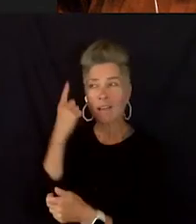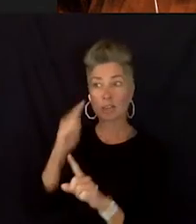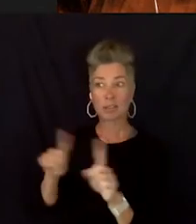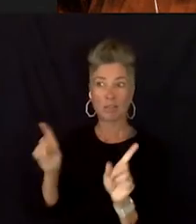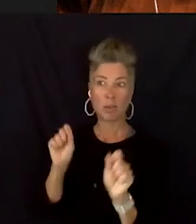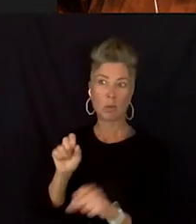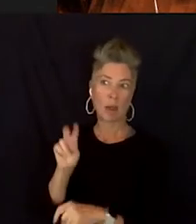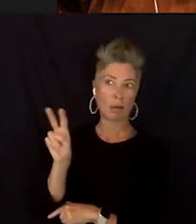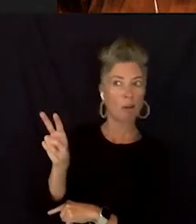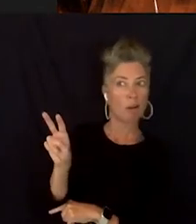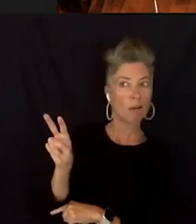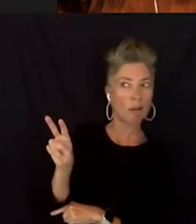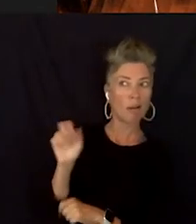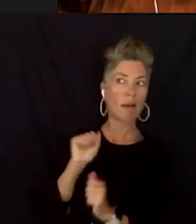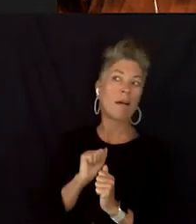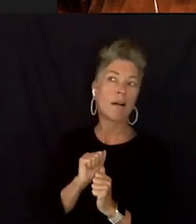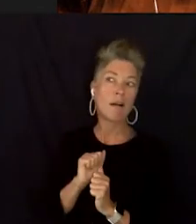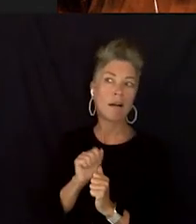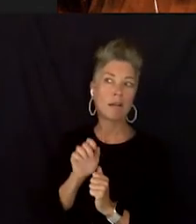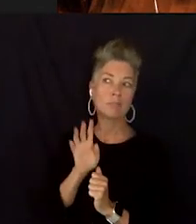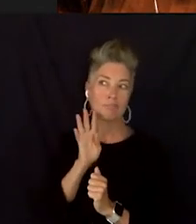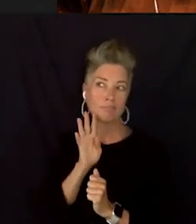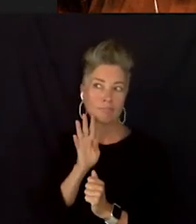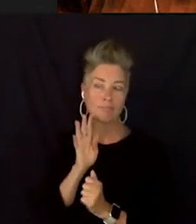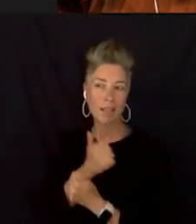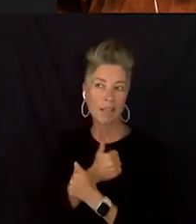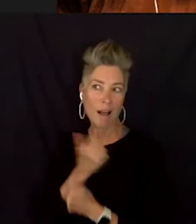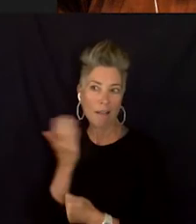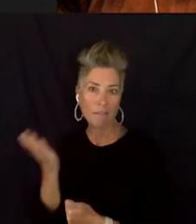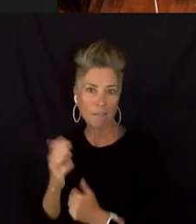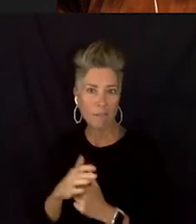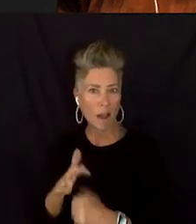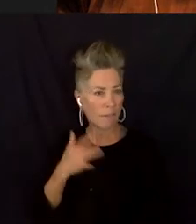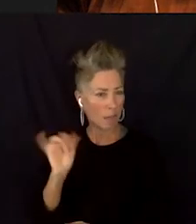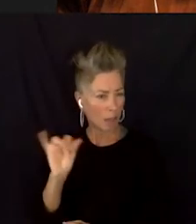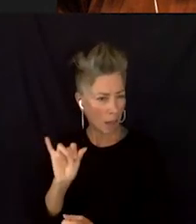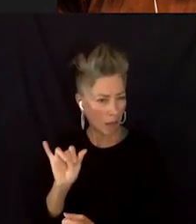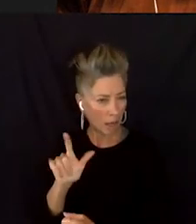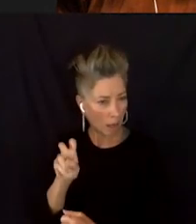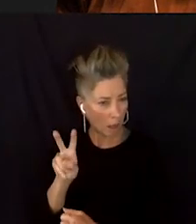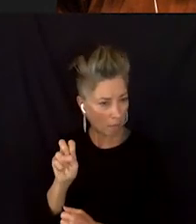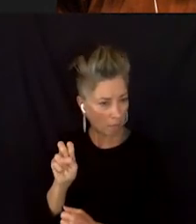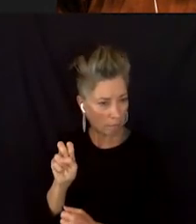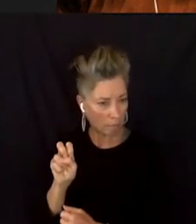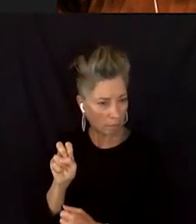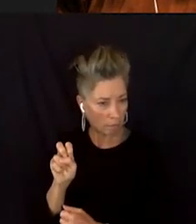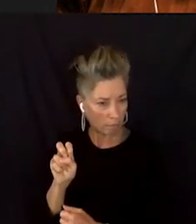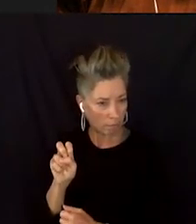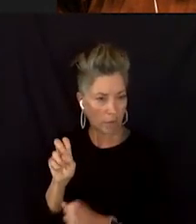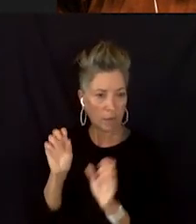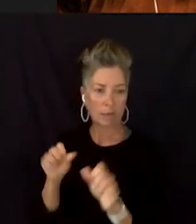I feel like love is something I can give everybody. And I, and that's something I love about love